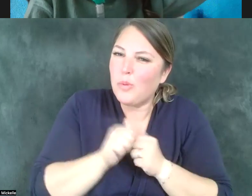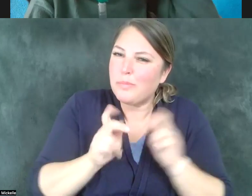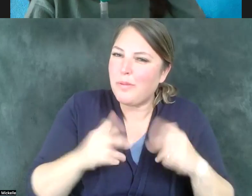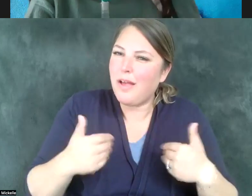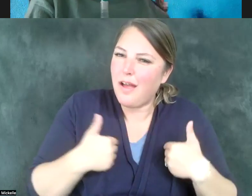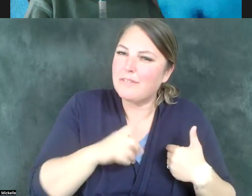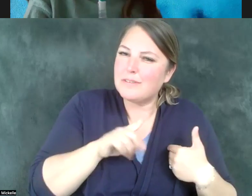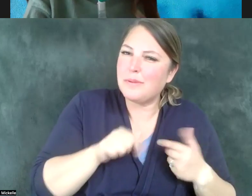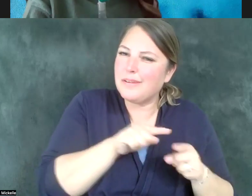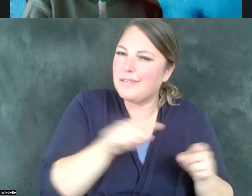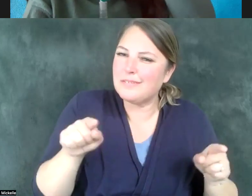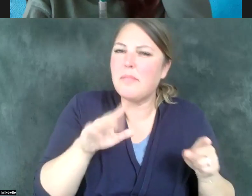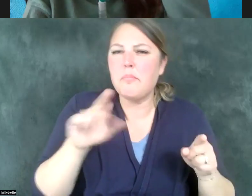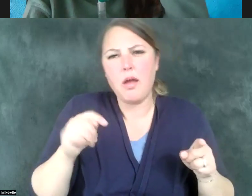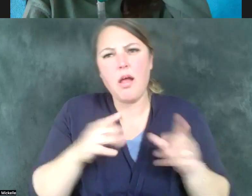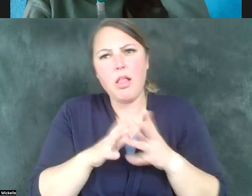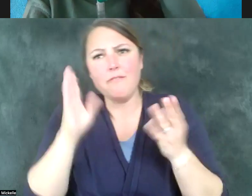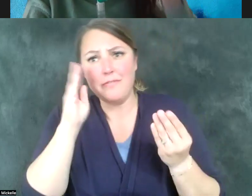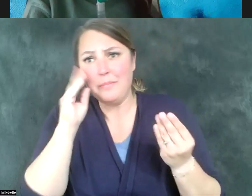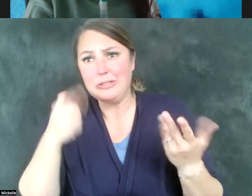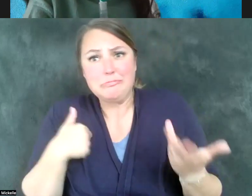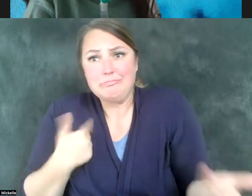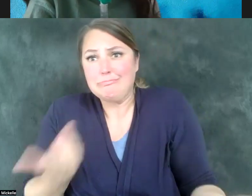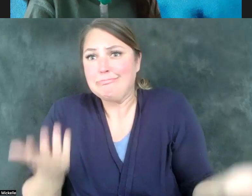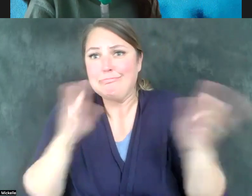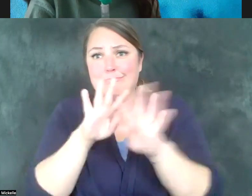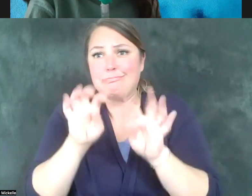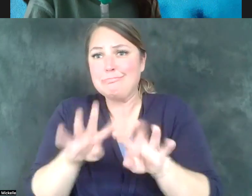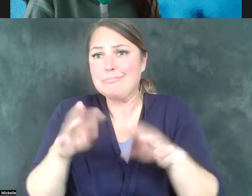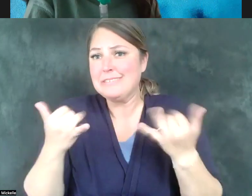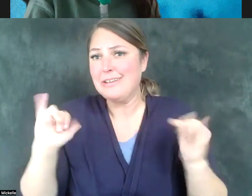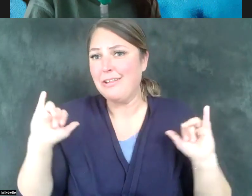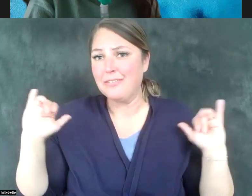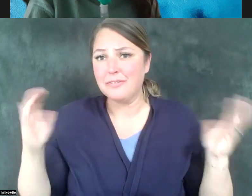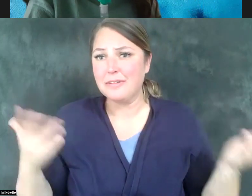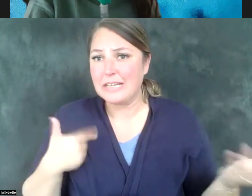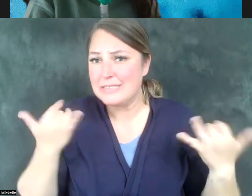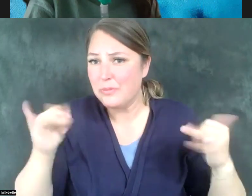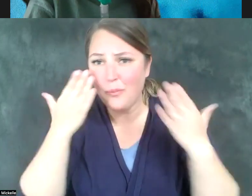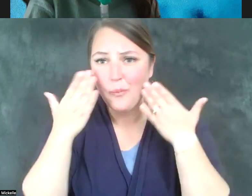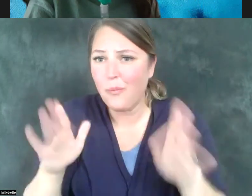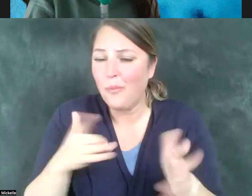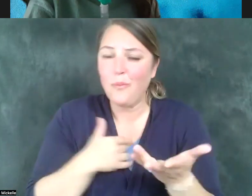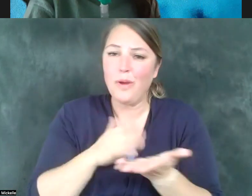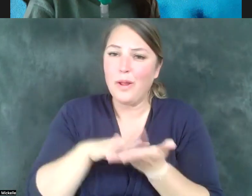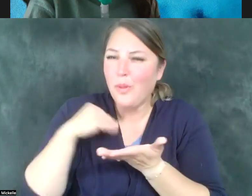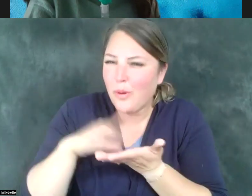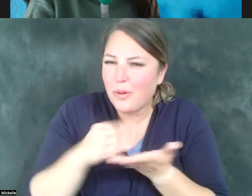of information that I haven't had access to and don't have access to right now that I need to learn. So I would want to listen to people within the community,